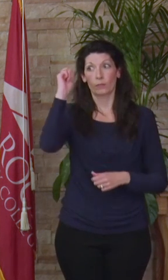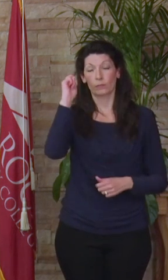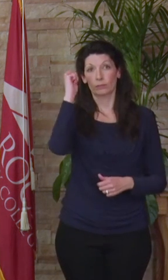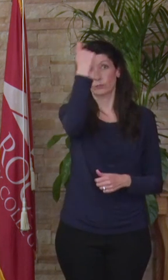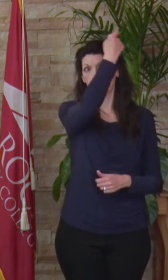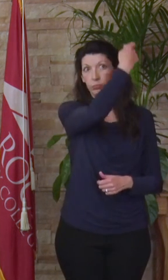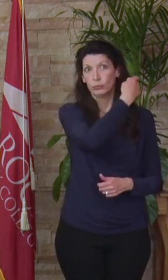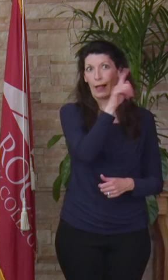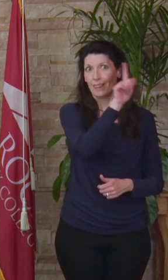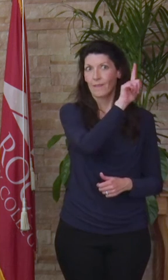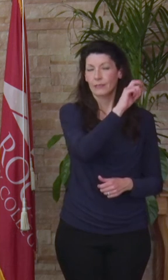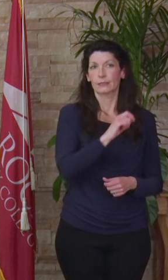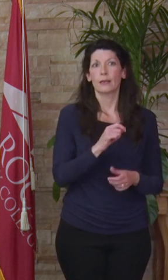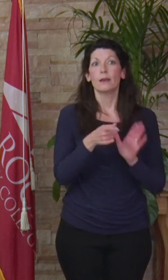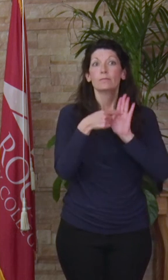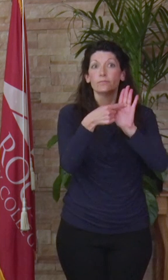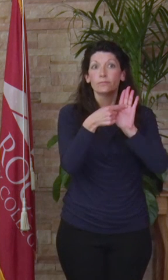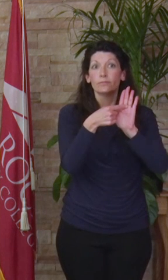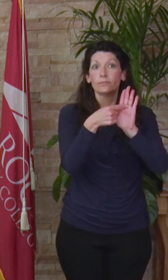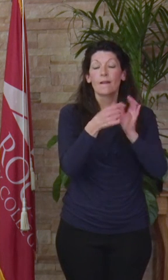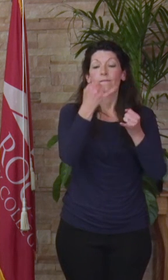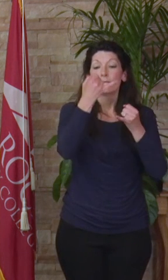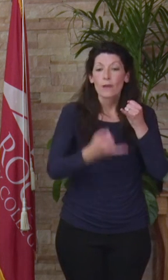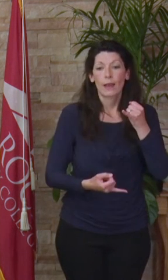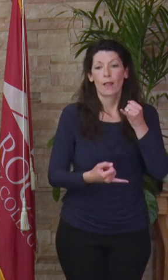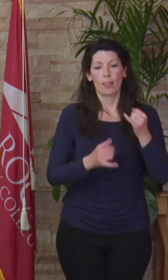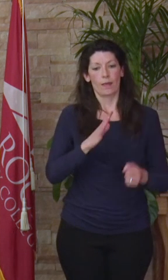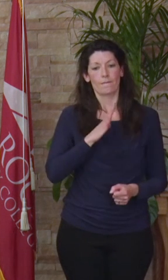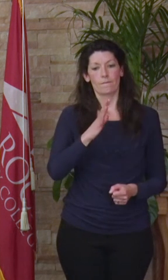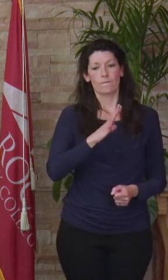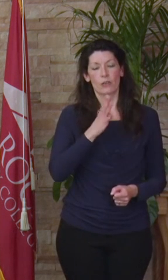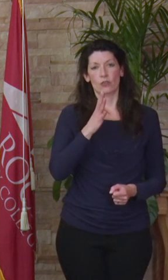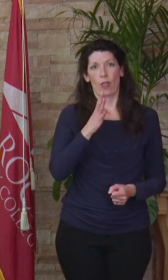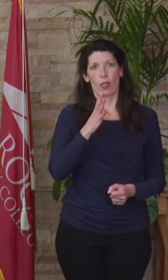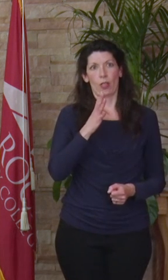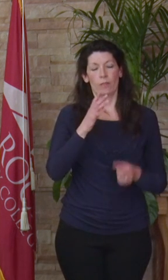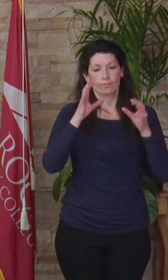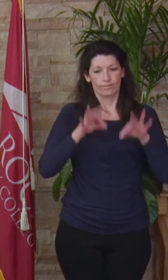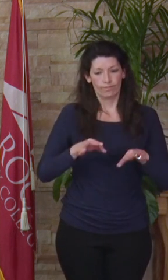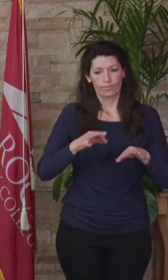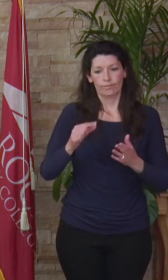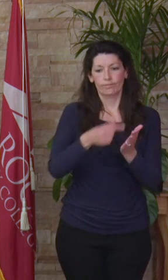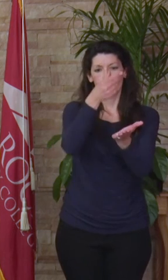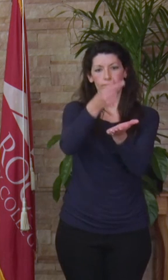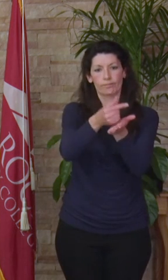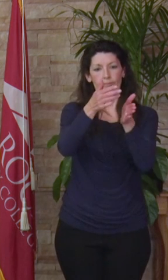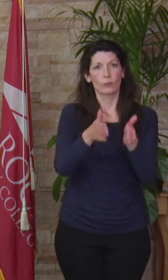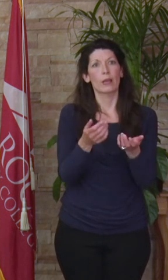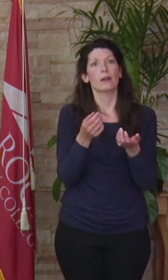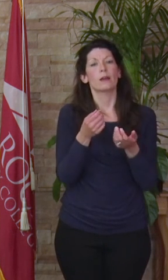their mortarboard signifying the final and official designation of graduation, please join me in